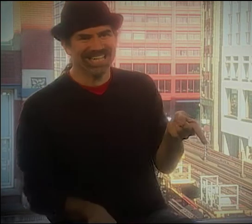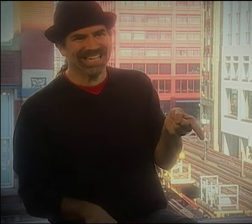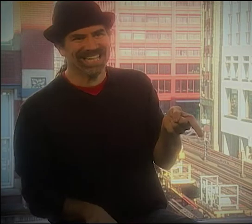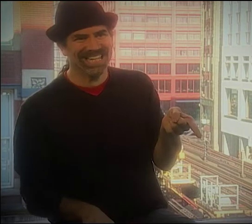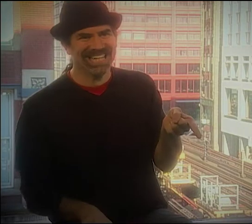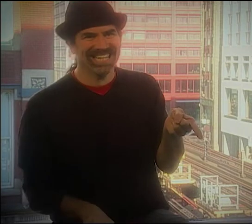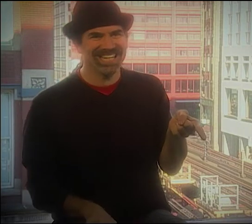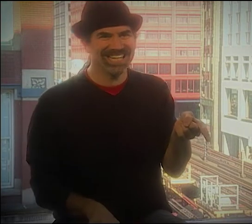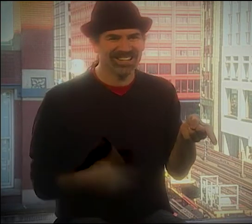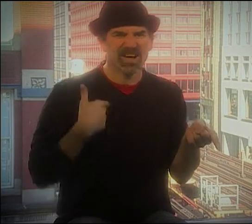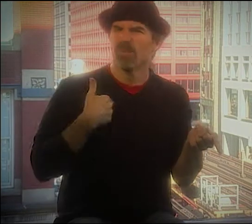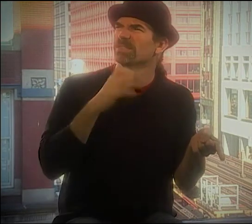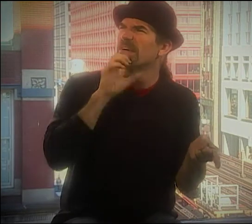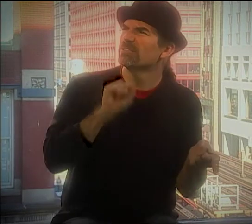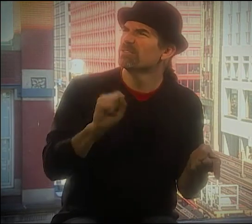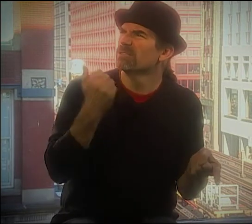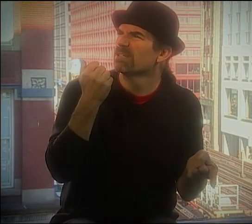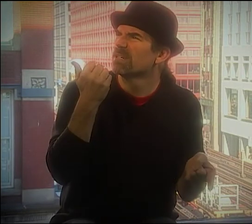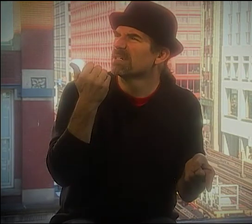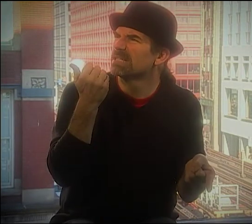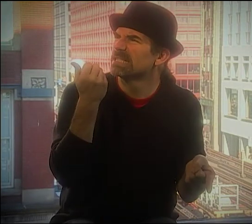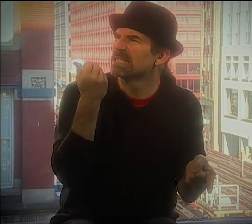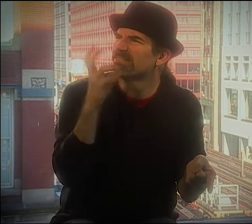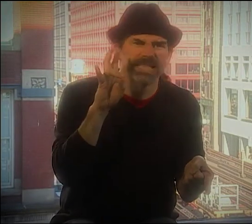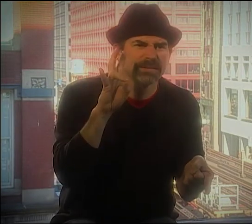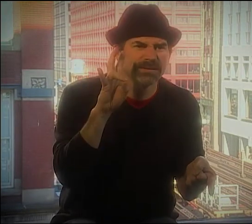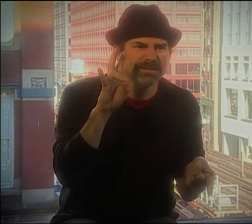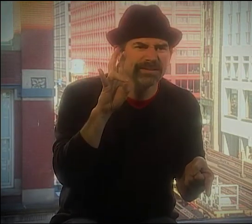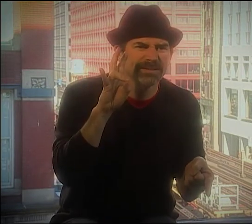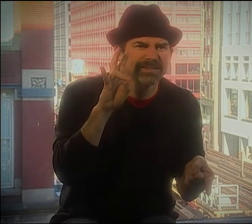MAYBE HE WAS MY FIRST INTERPRETER, BECAUSE IT WAS